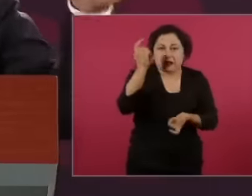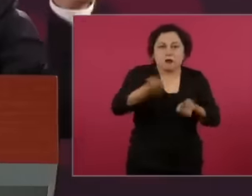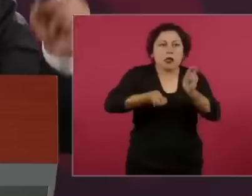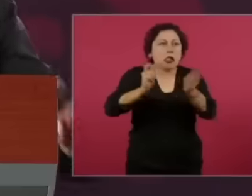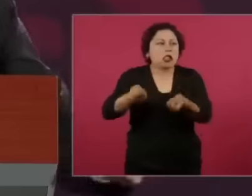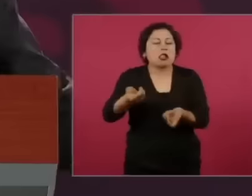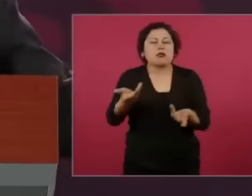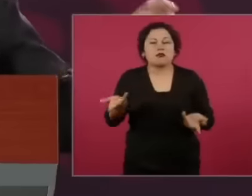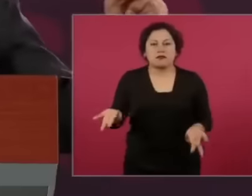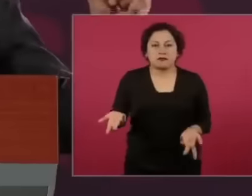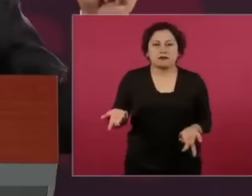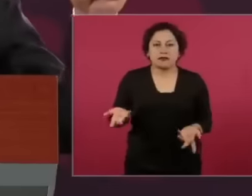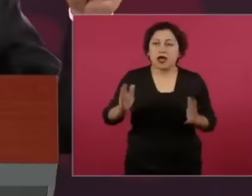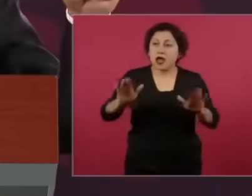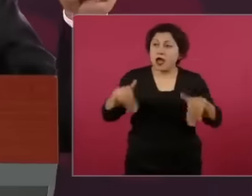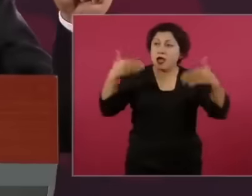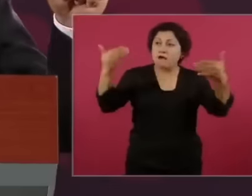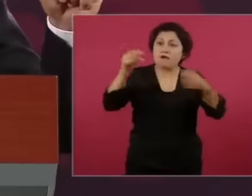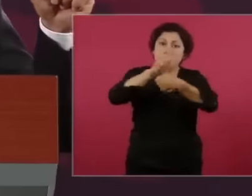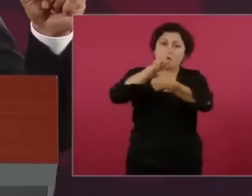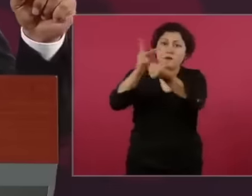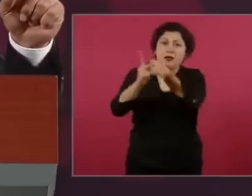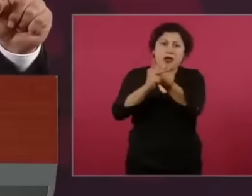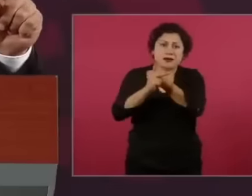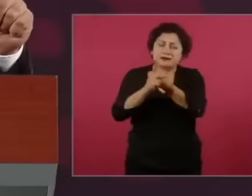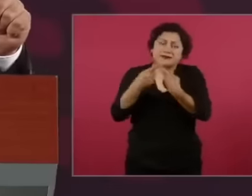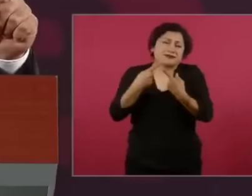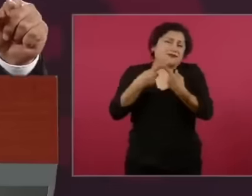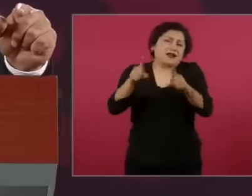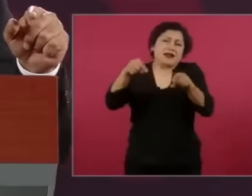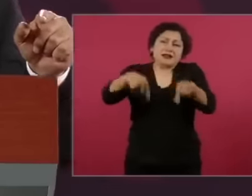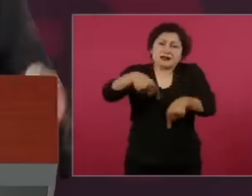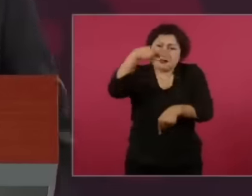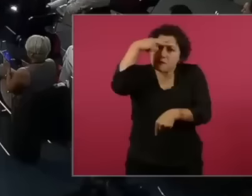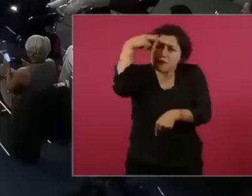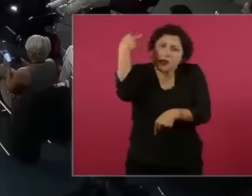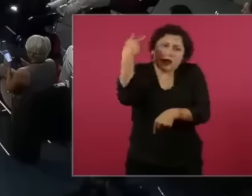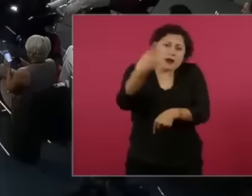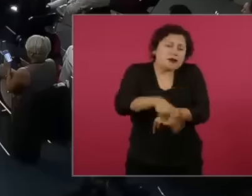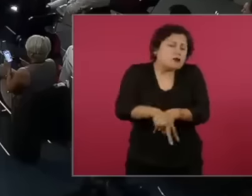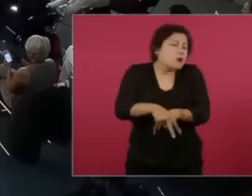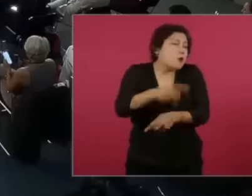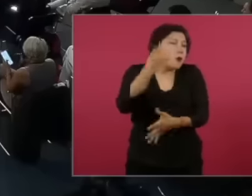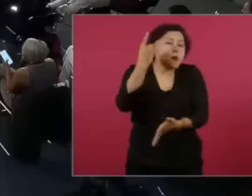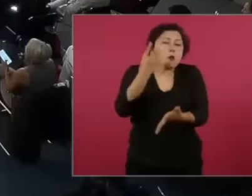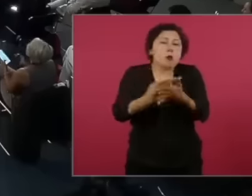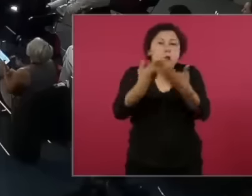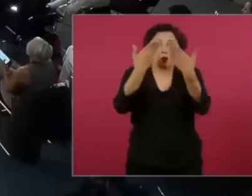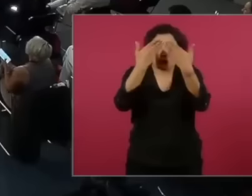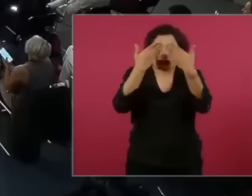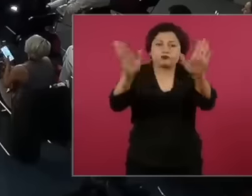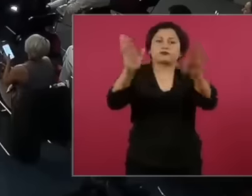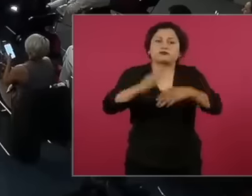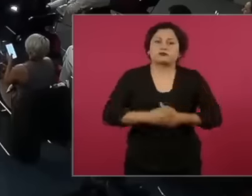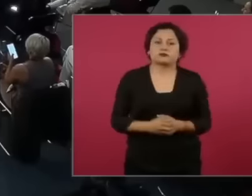because they subjected us